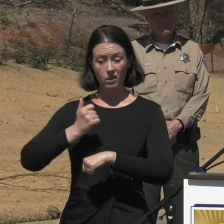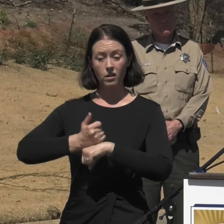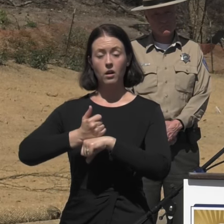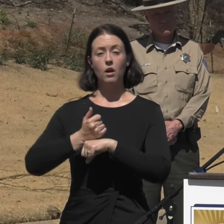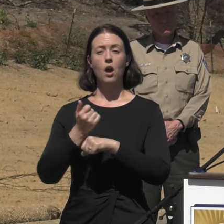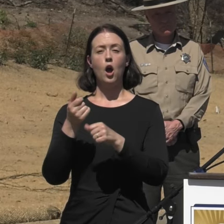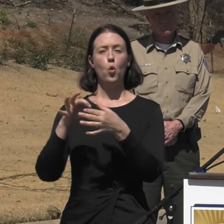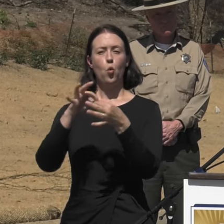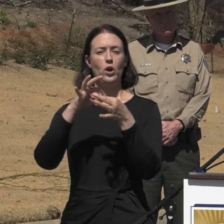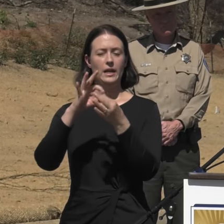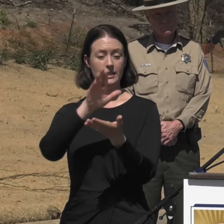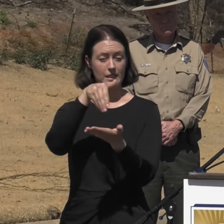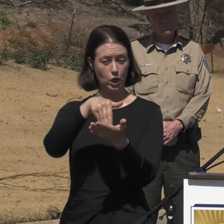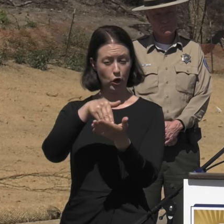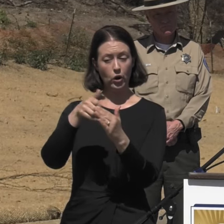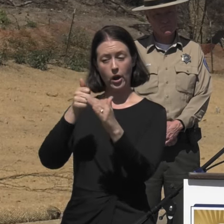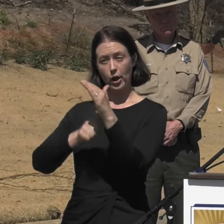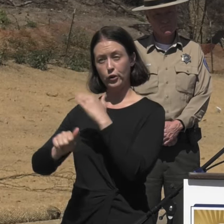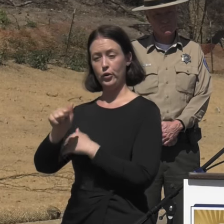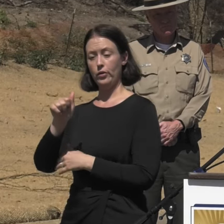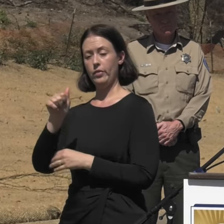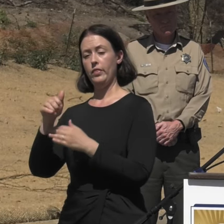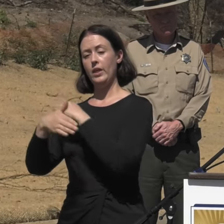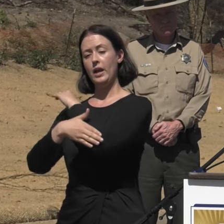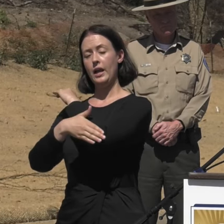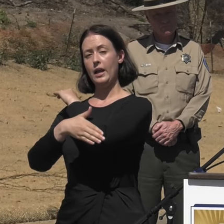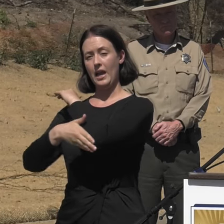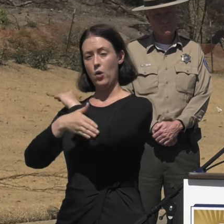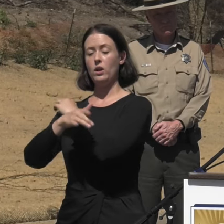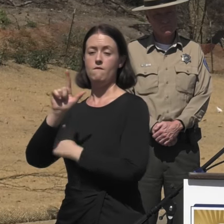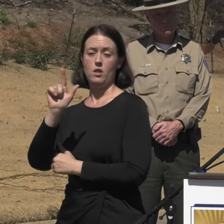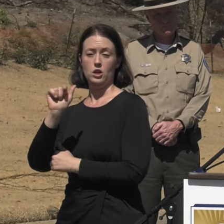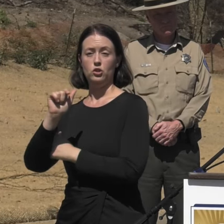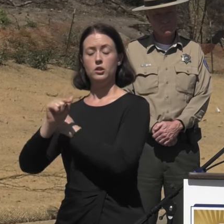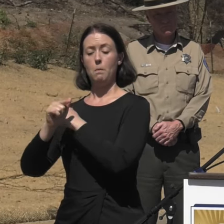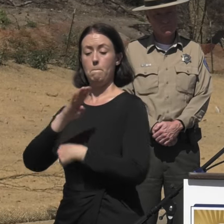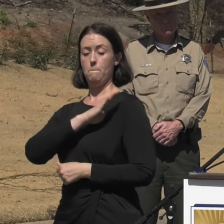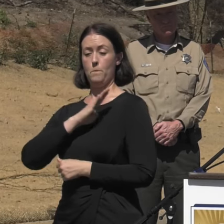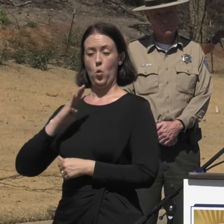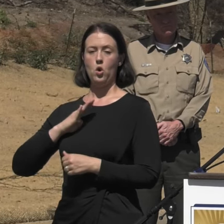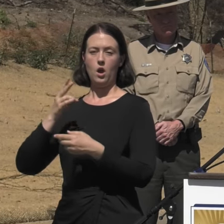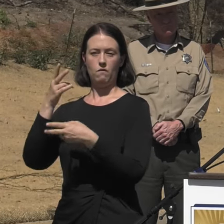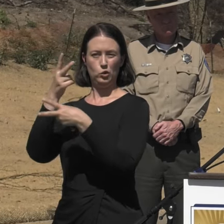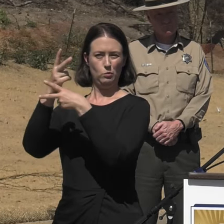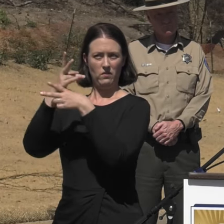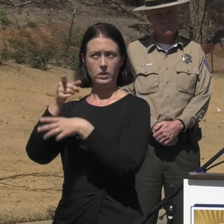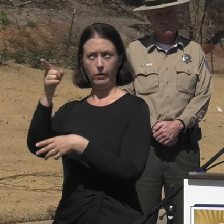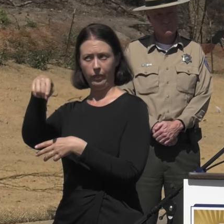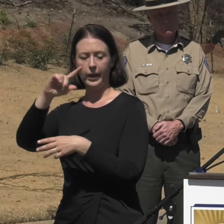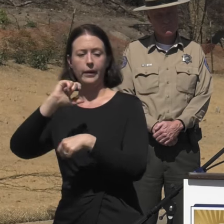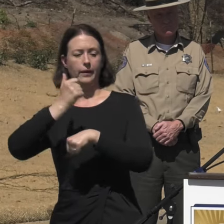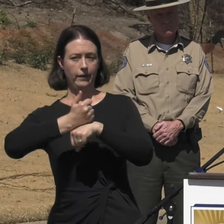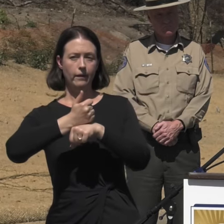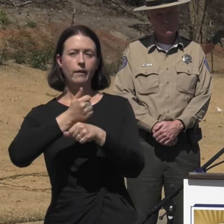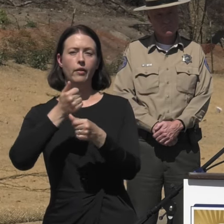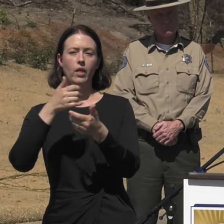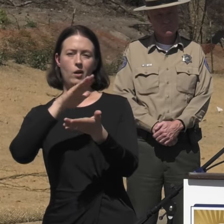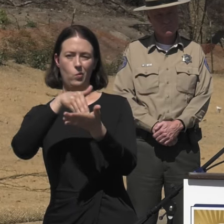under the leadership of the County of Los Angeles Board of Supervisors. Federal, and state, and local partners came together